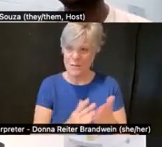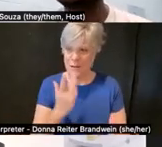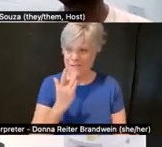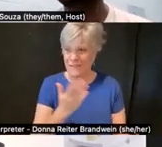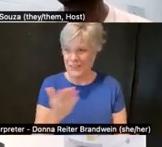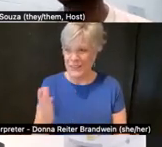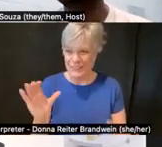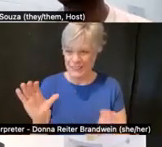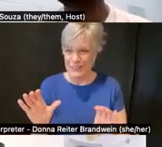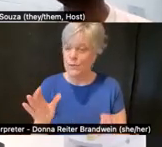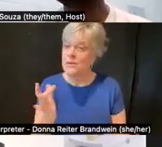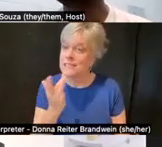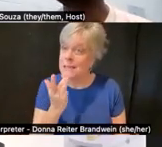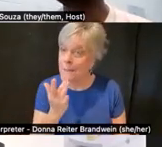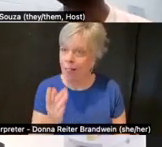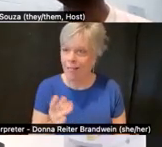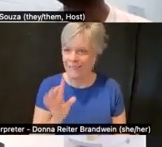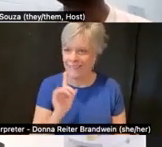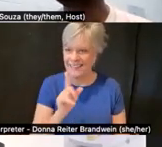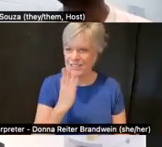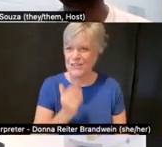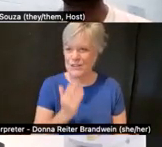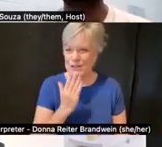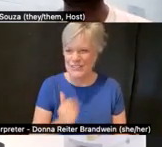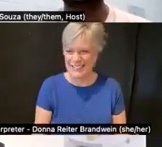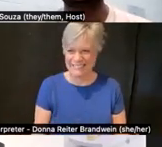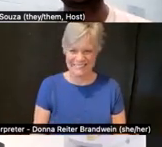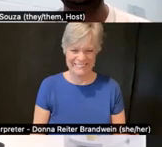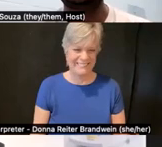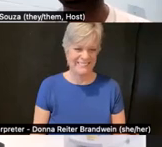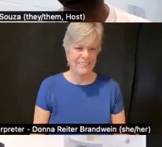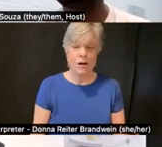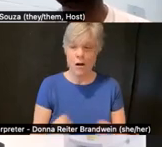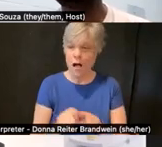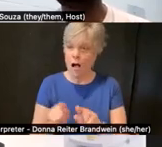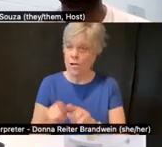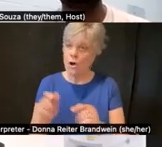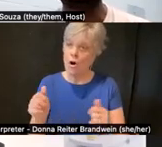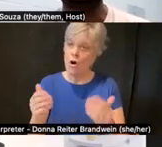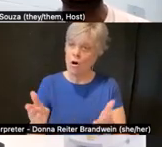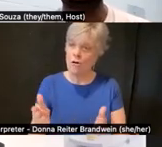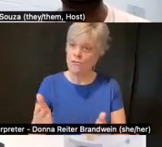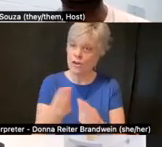sample desserts. I also would like to offer a land acknowledgment.